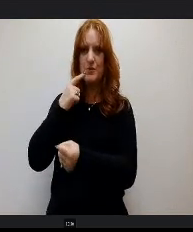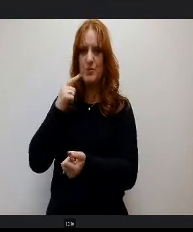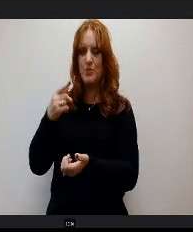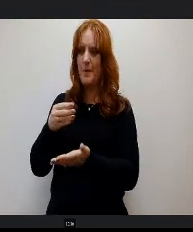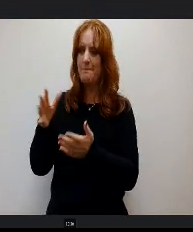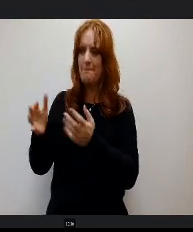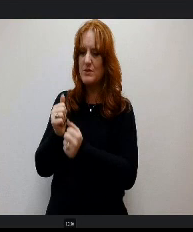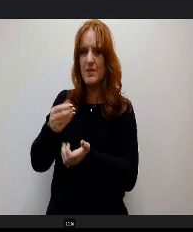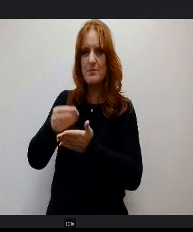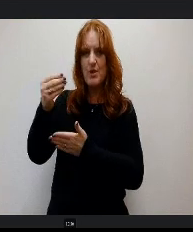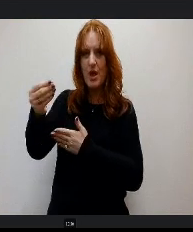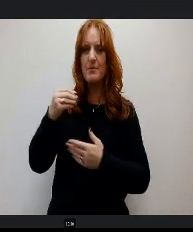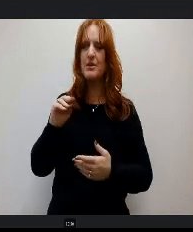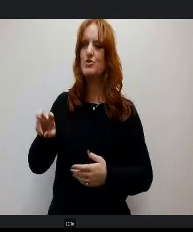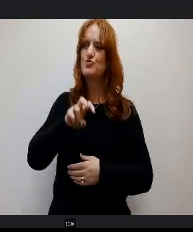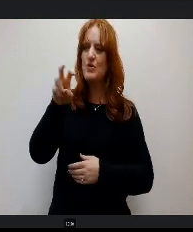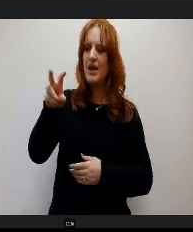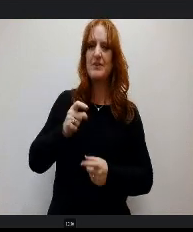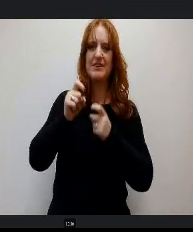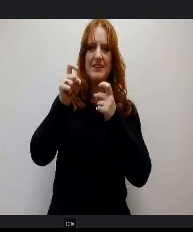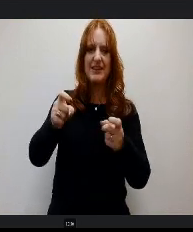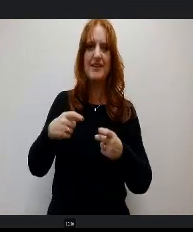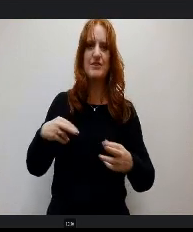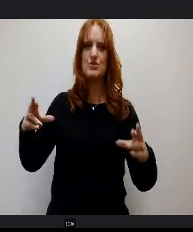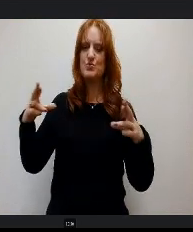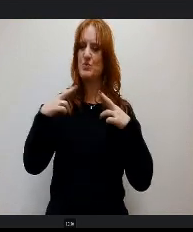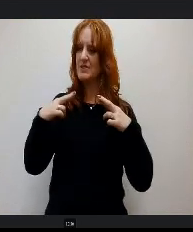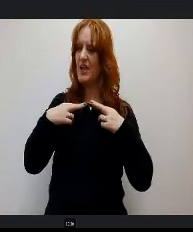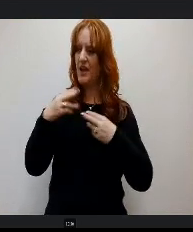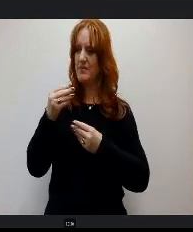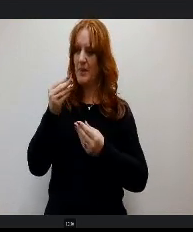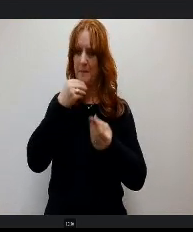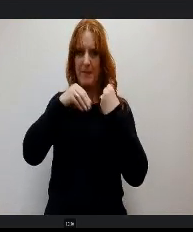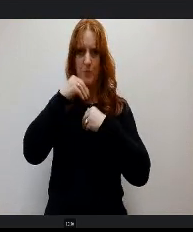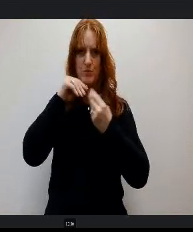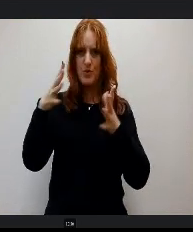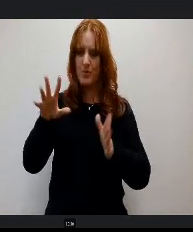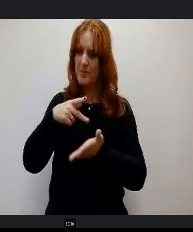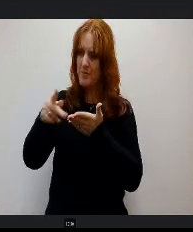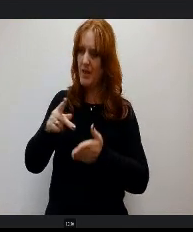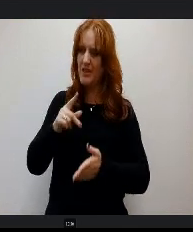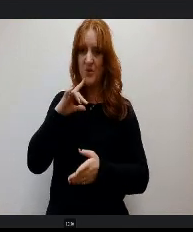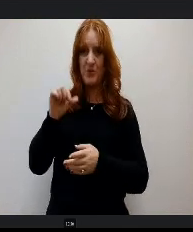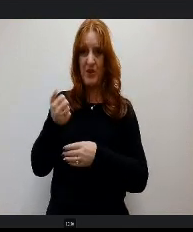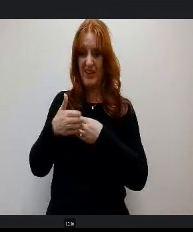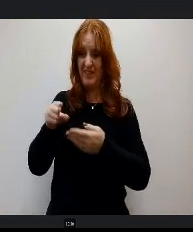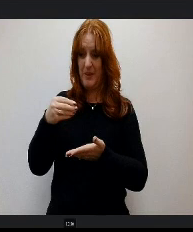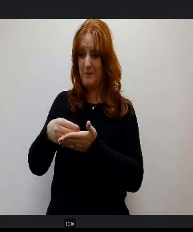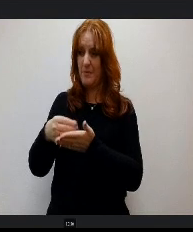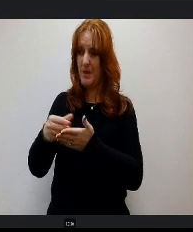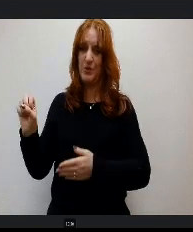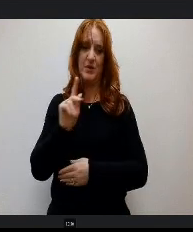done, travel, gifts, retirement banquet have already all been paid for. So any remaining balance goes back to the unassigned fund and the general